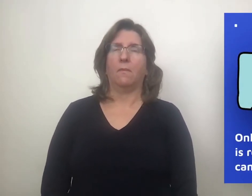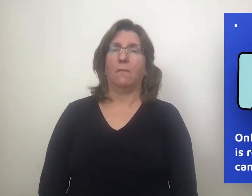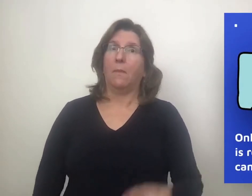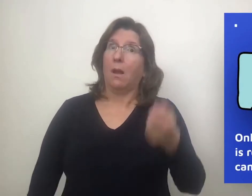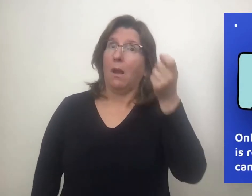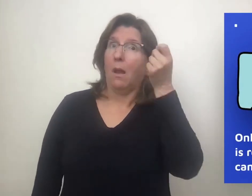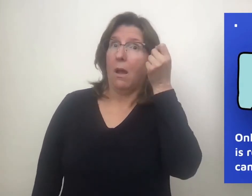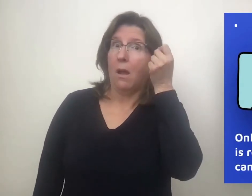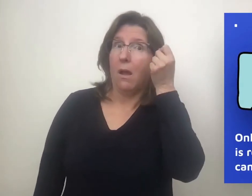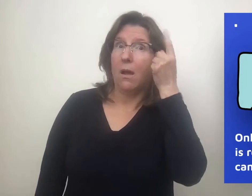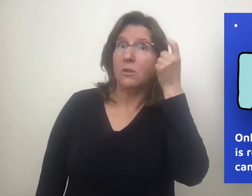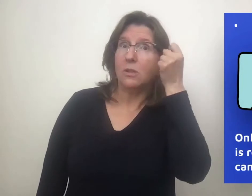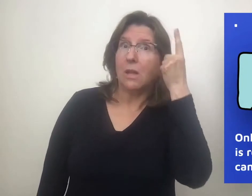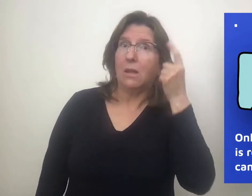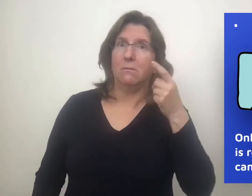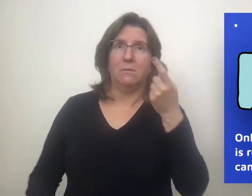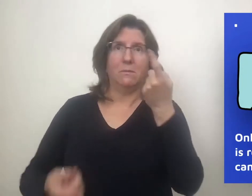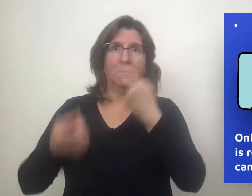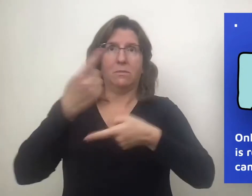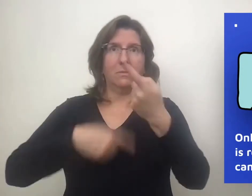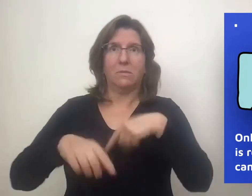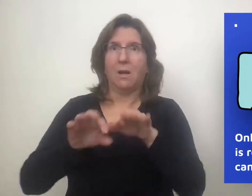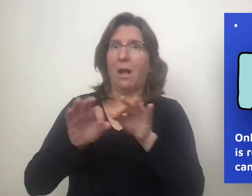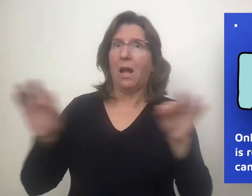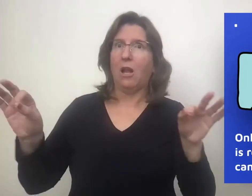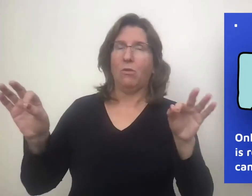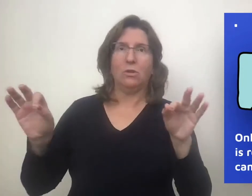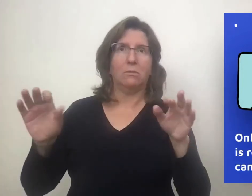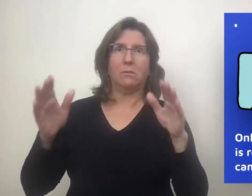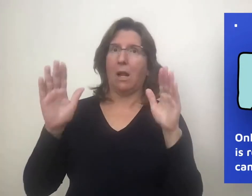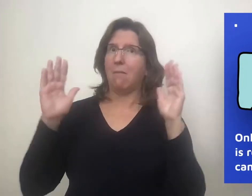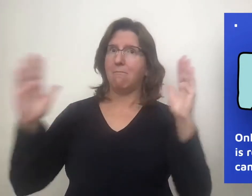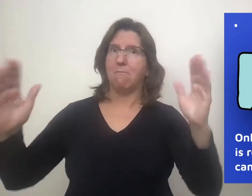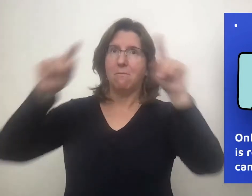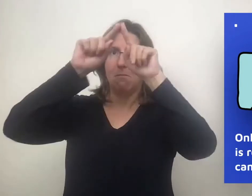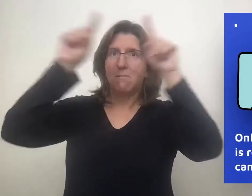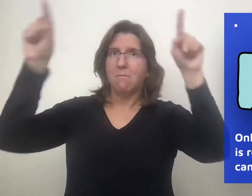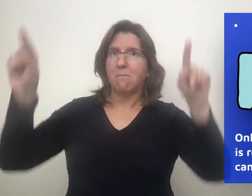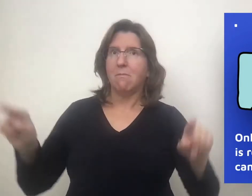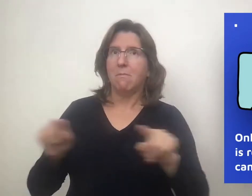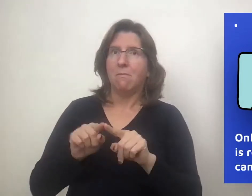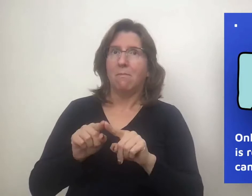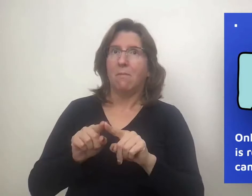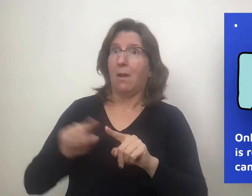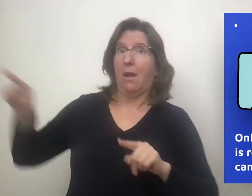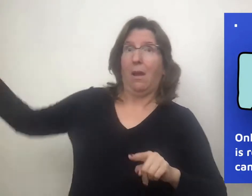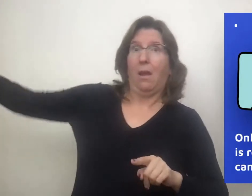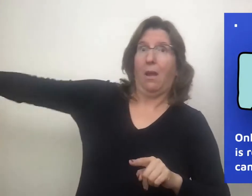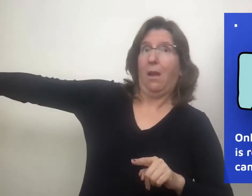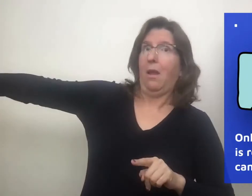Materials that are presented or translated into sign language are restricted to the camera frame.